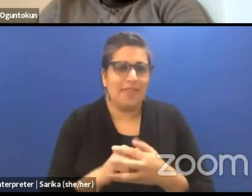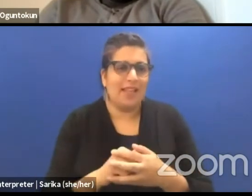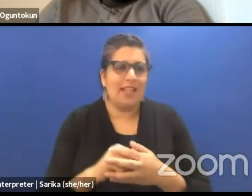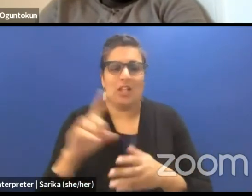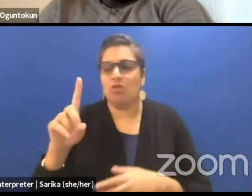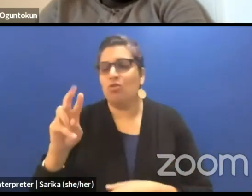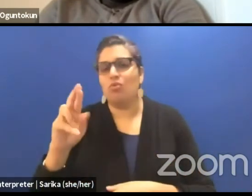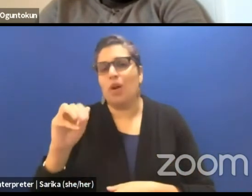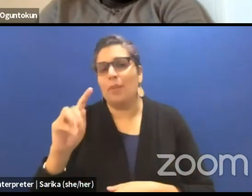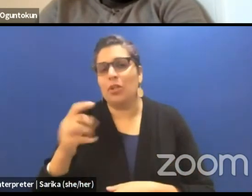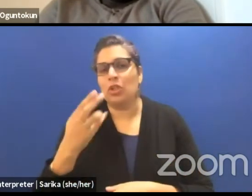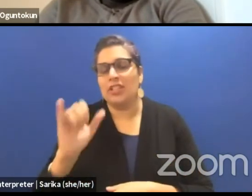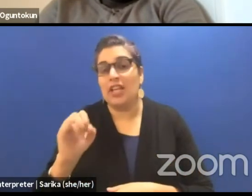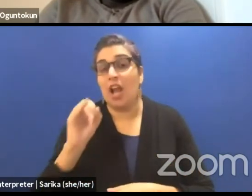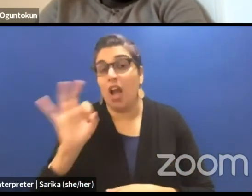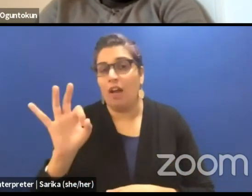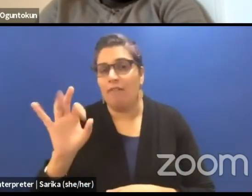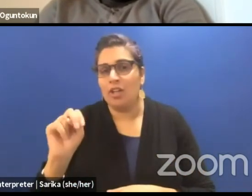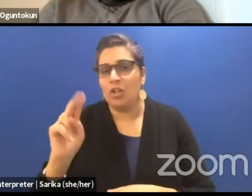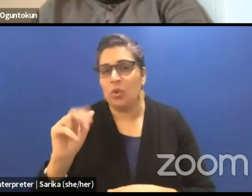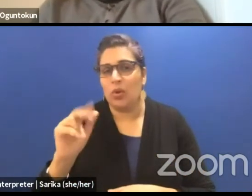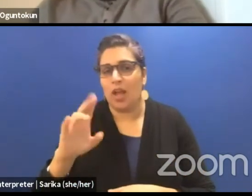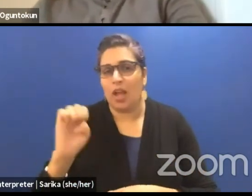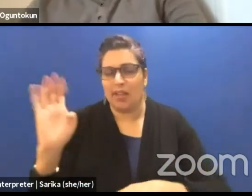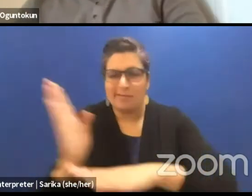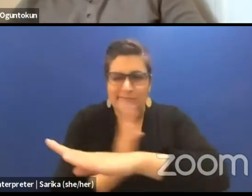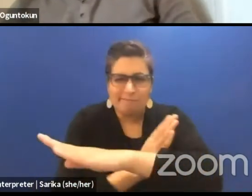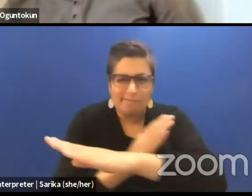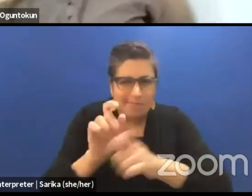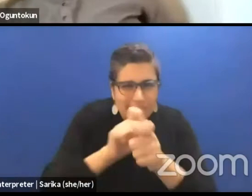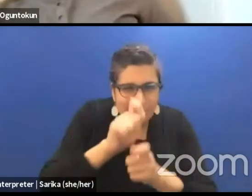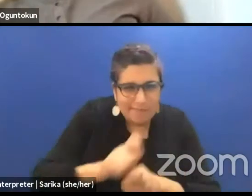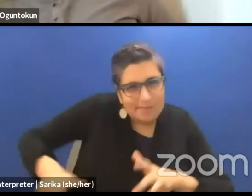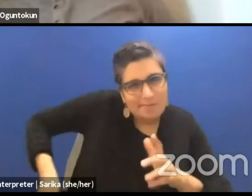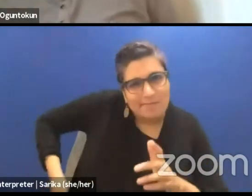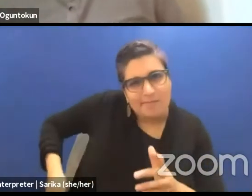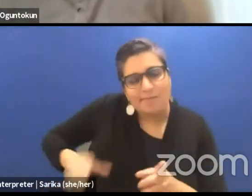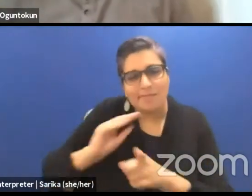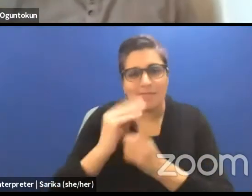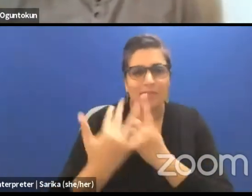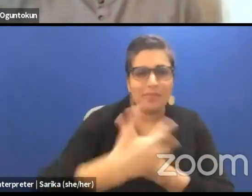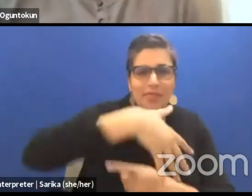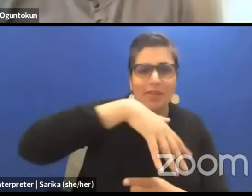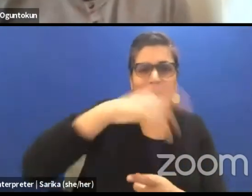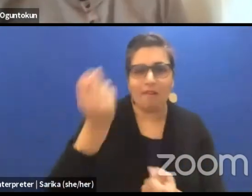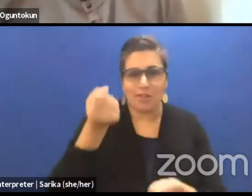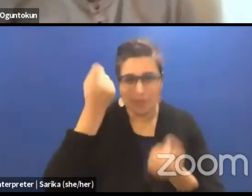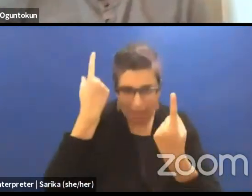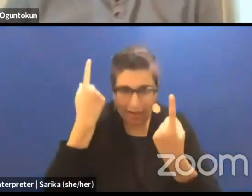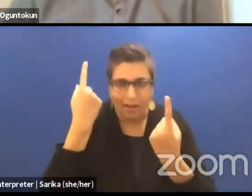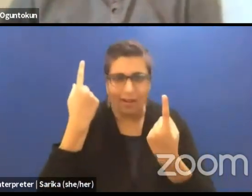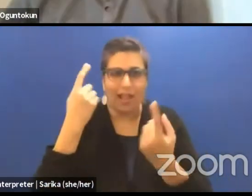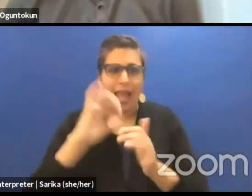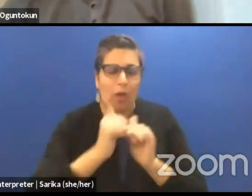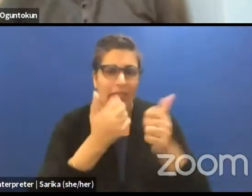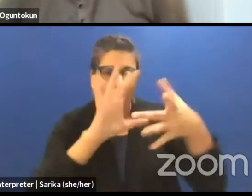That it boils down to really understanding the context where coming from and how that really plays out